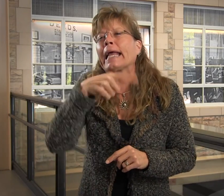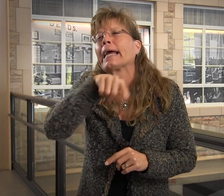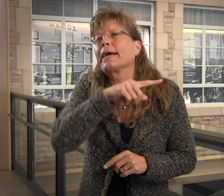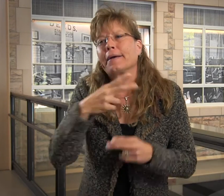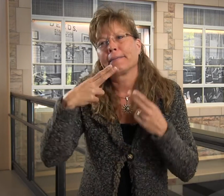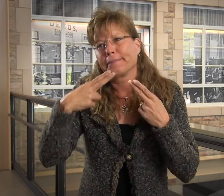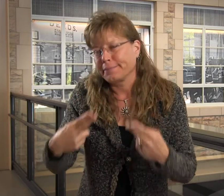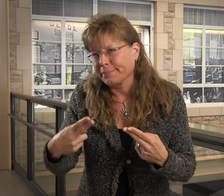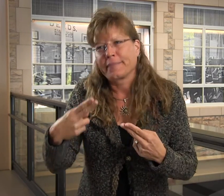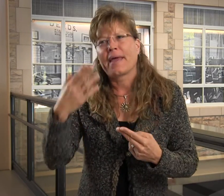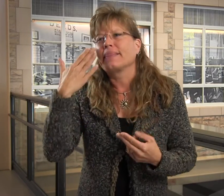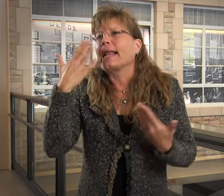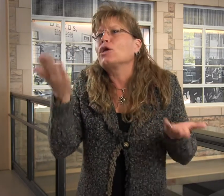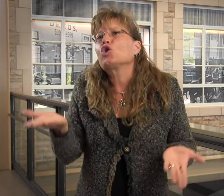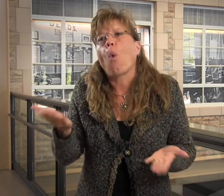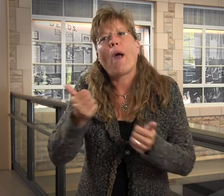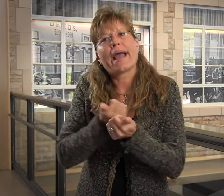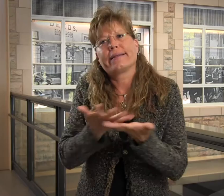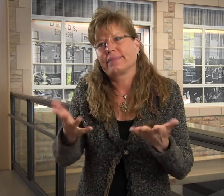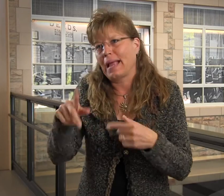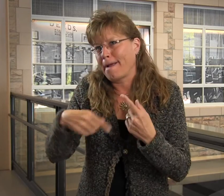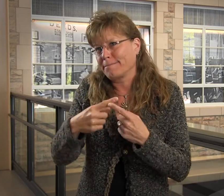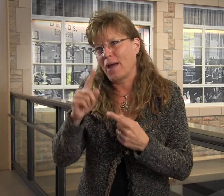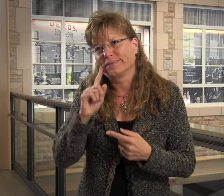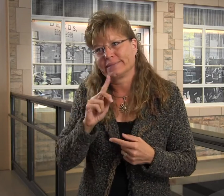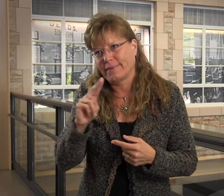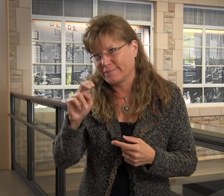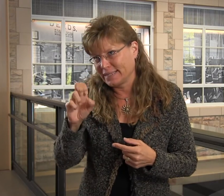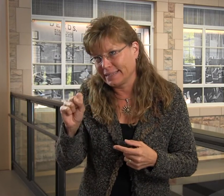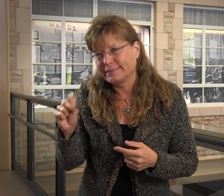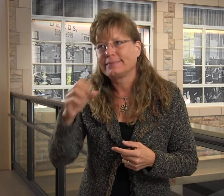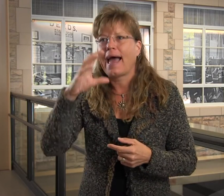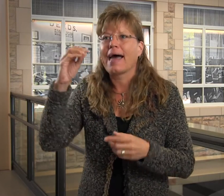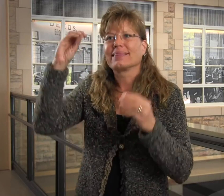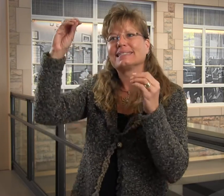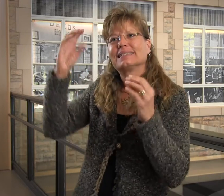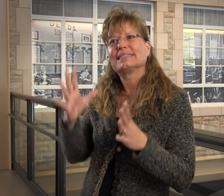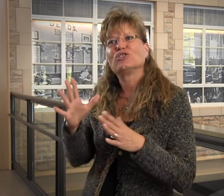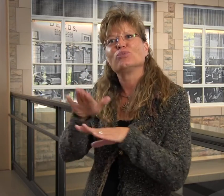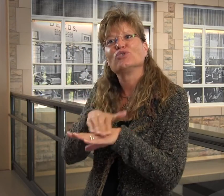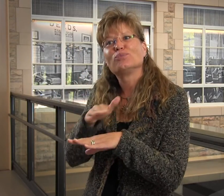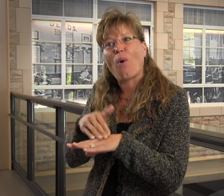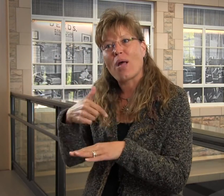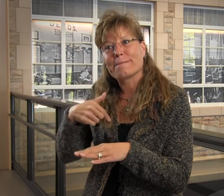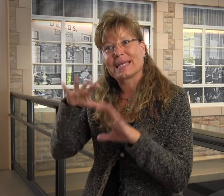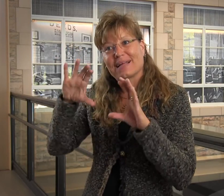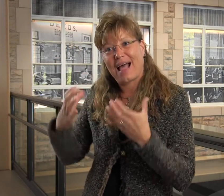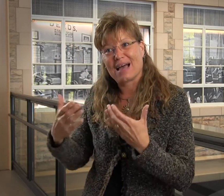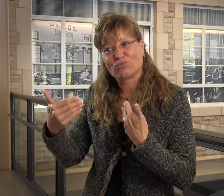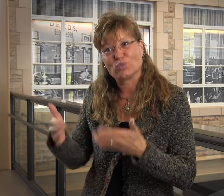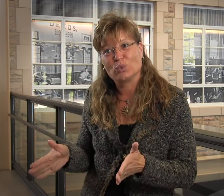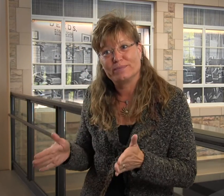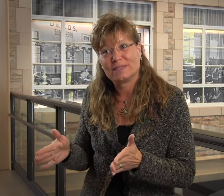I mean, they were innocent. They weren't aware of Deafness. The teachers spoiled me in the classroom,